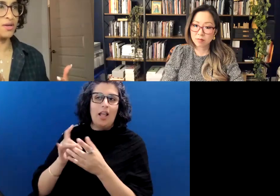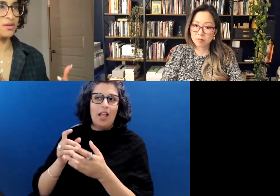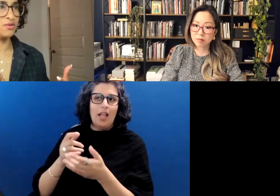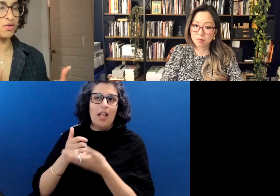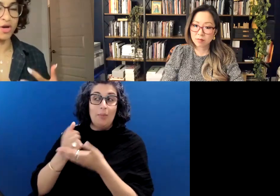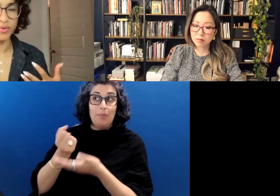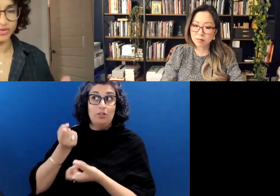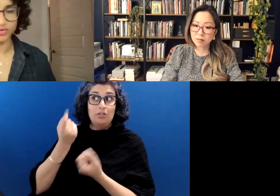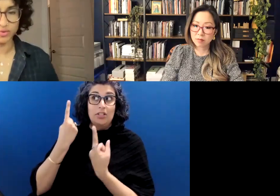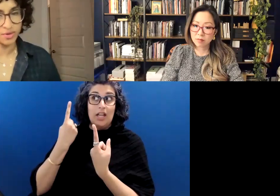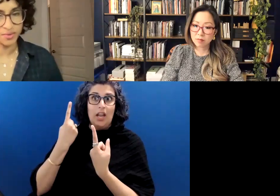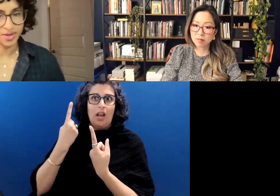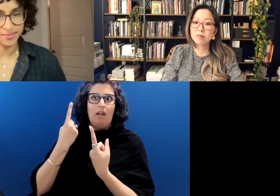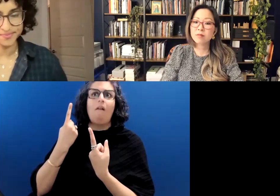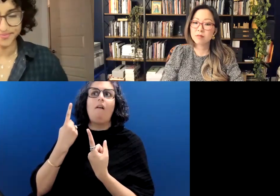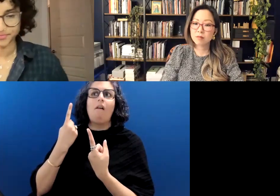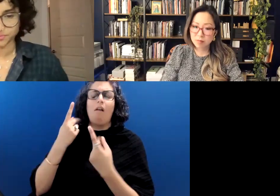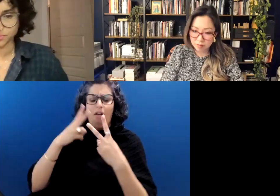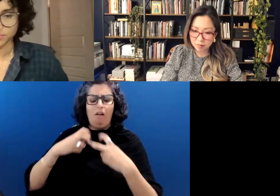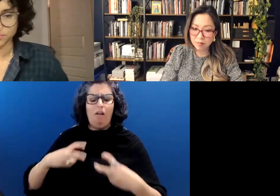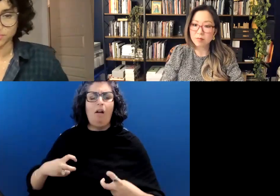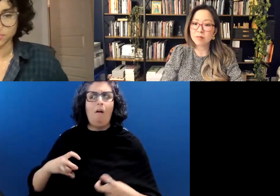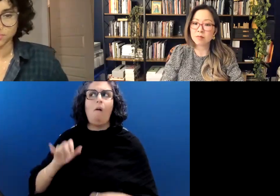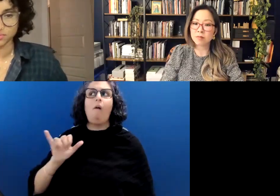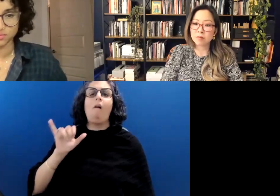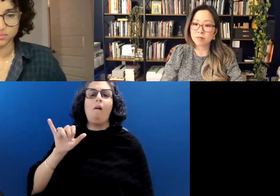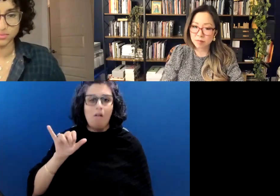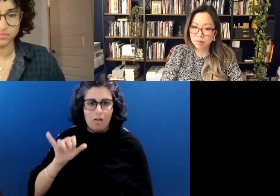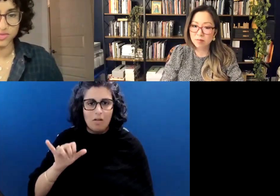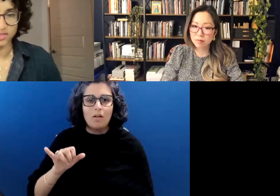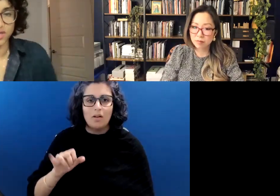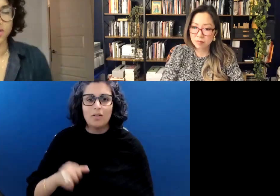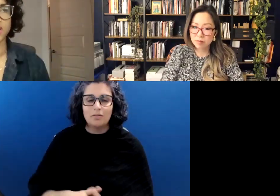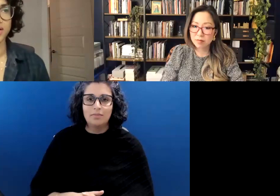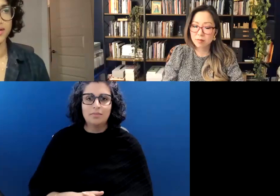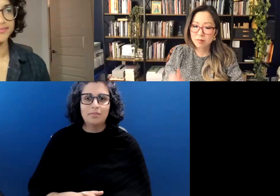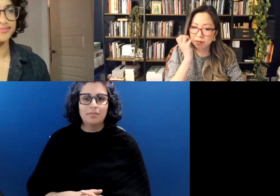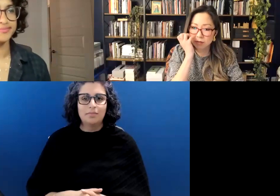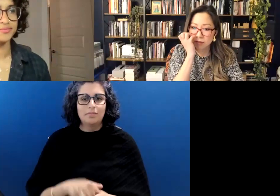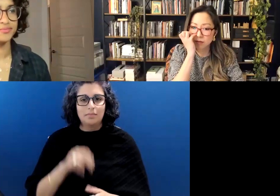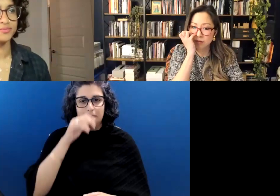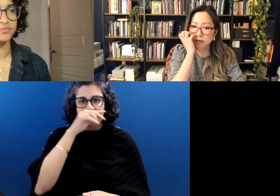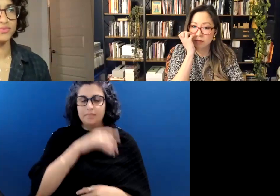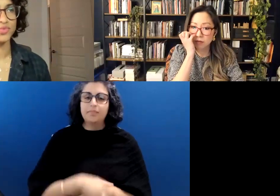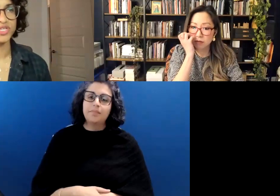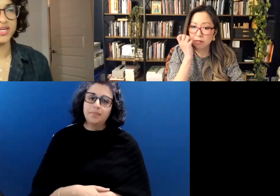what you're going through in a way. Hmm!